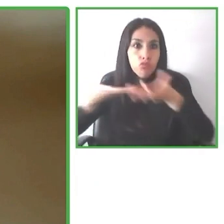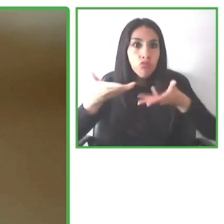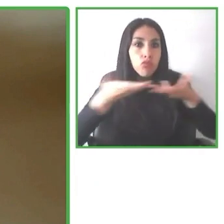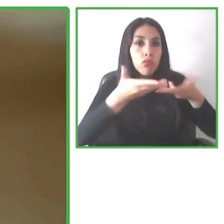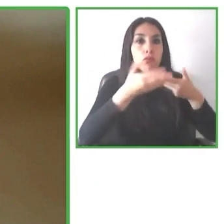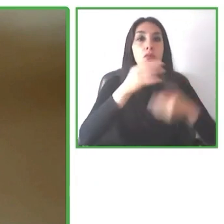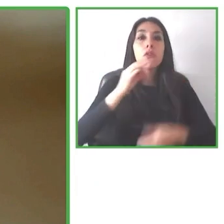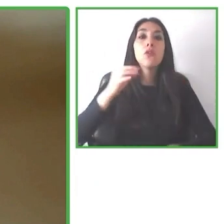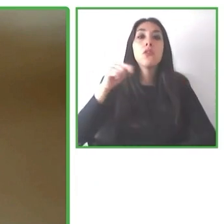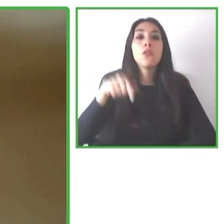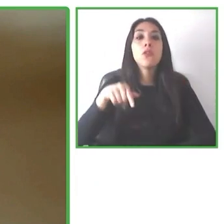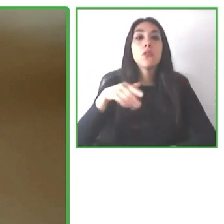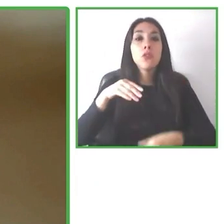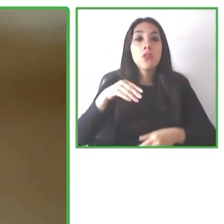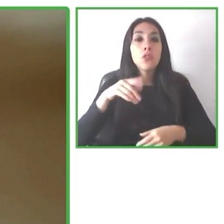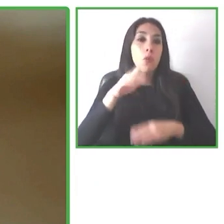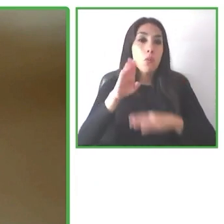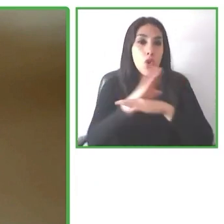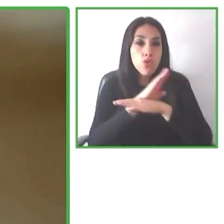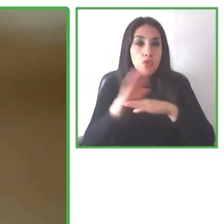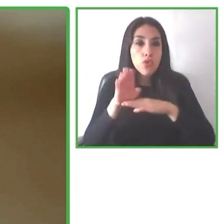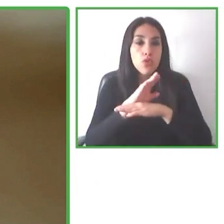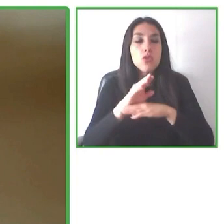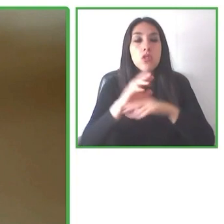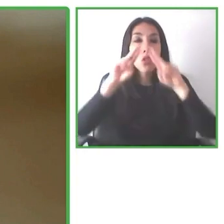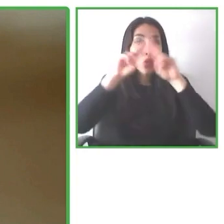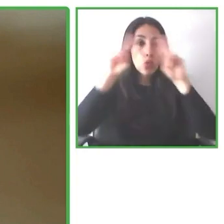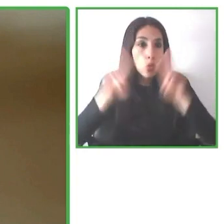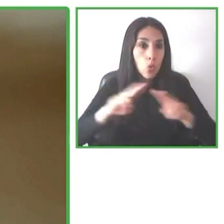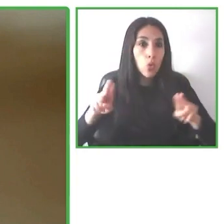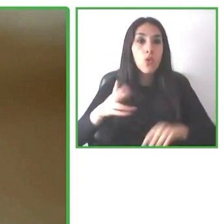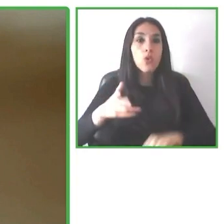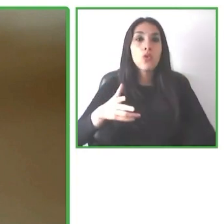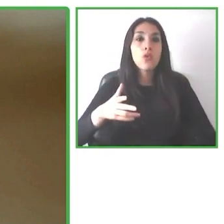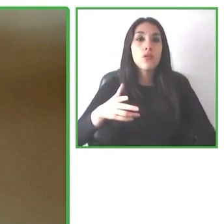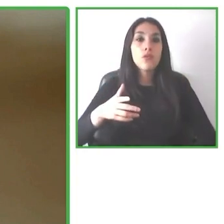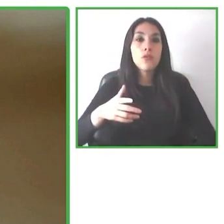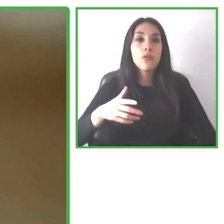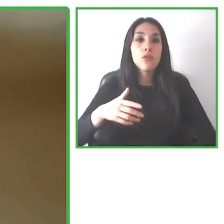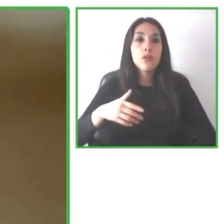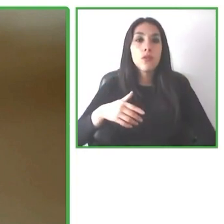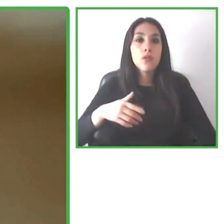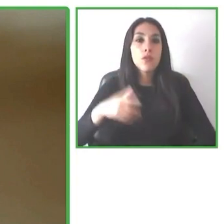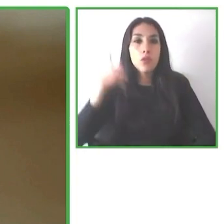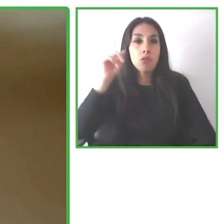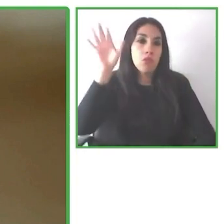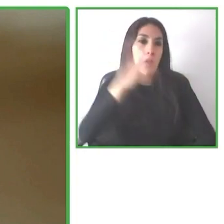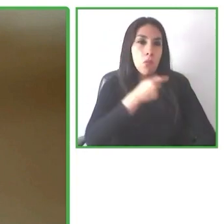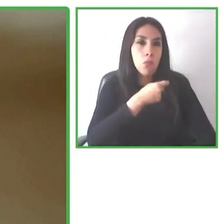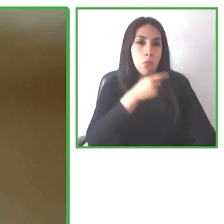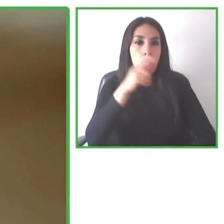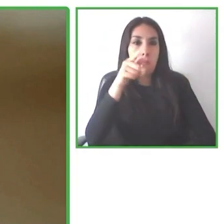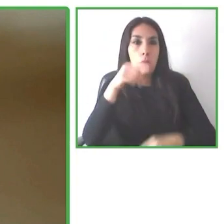at the National and international level. One of the biggest milestones that we have been able to achieve in